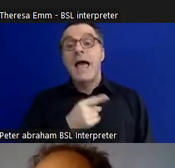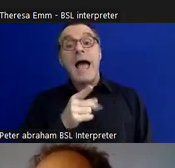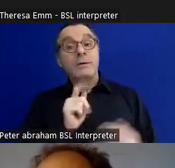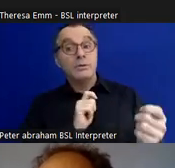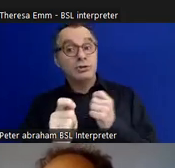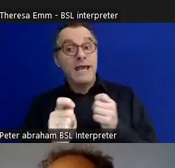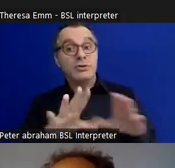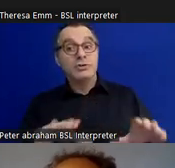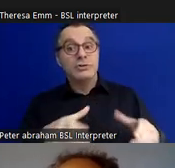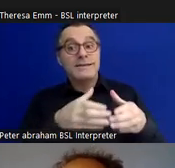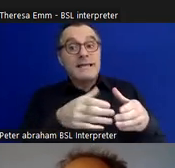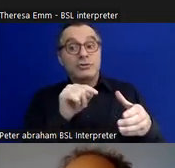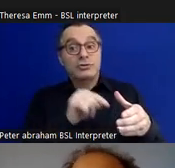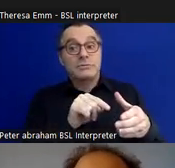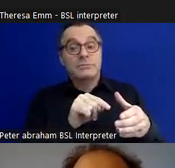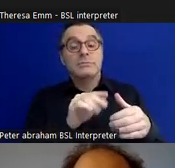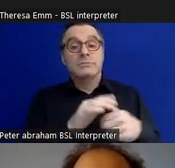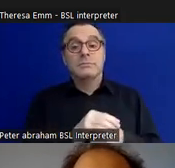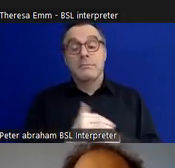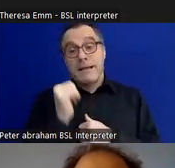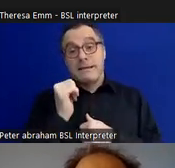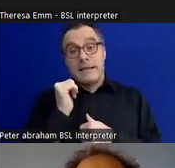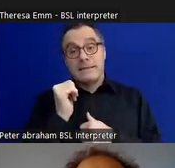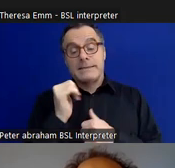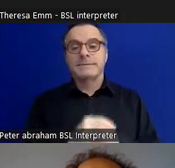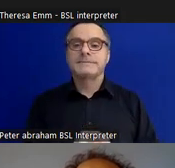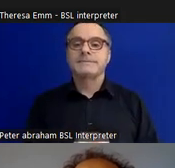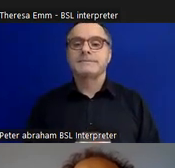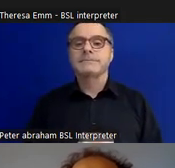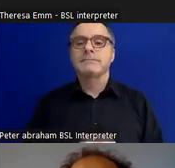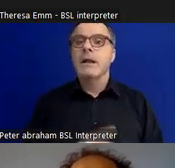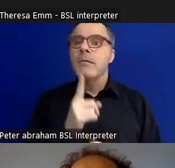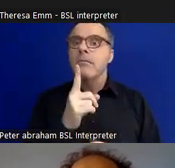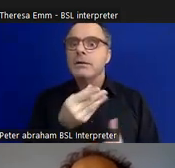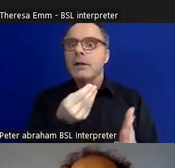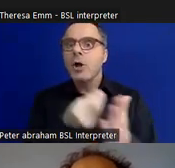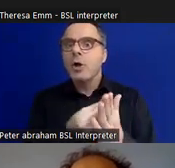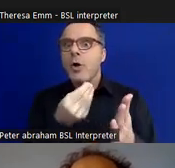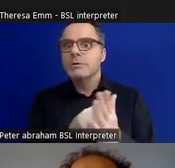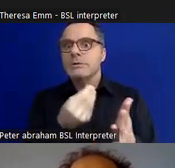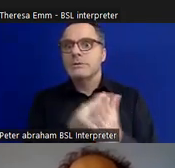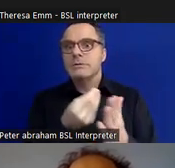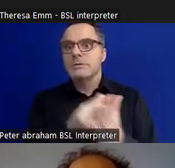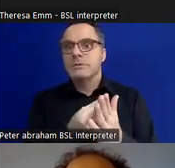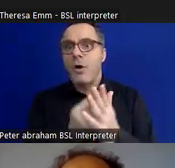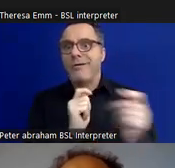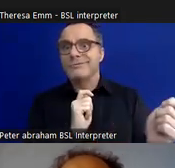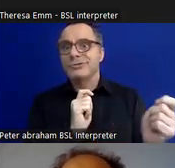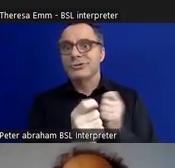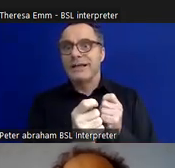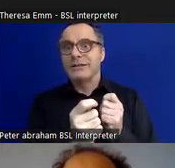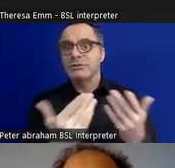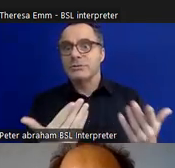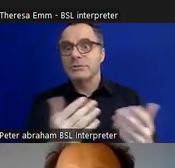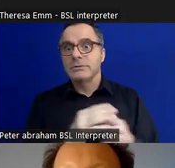through interventions, at that time, but the cost of doing... the changes we made are now